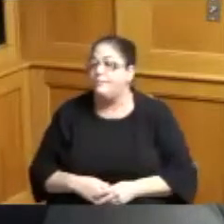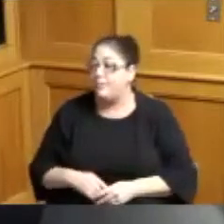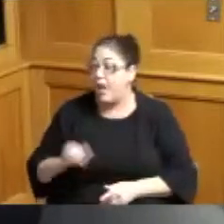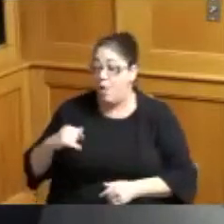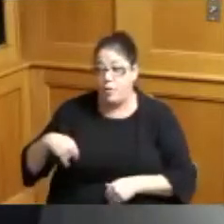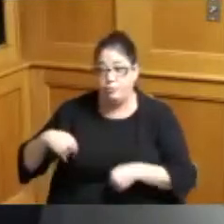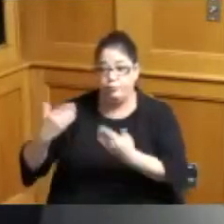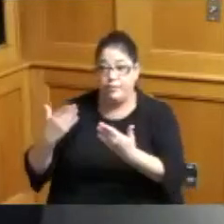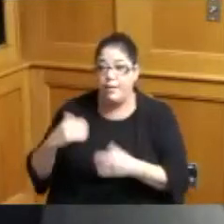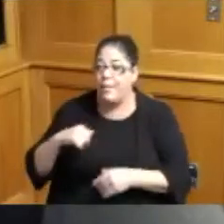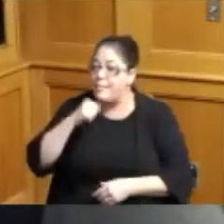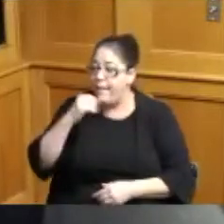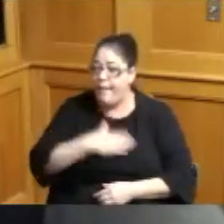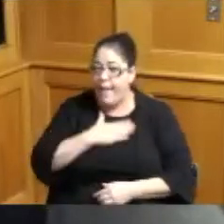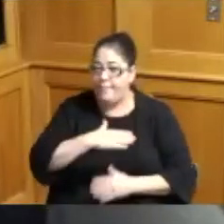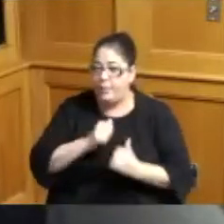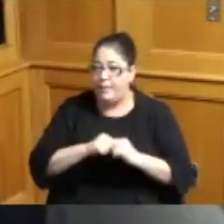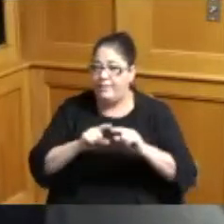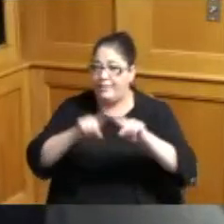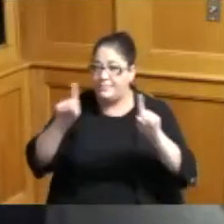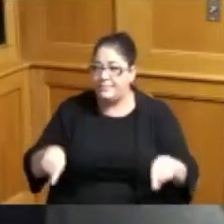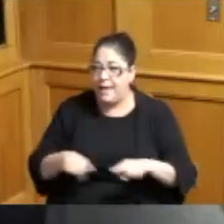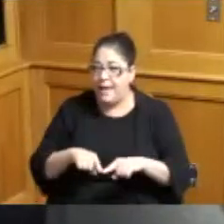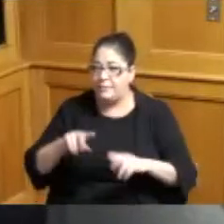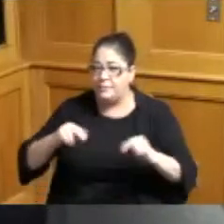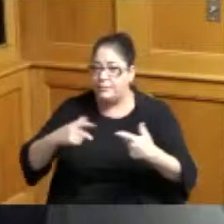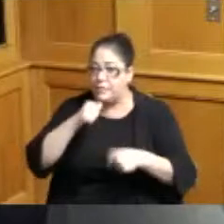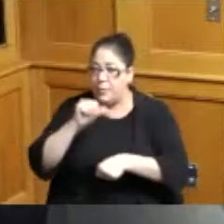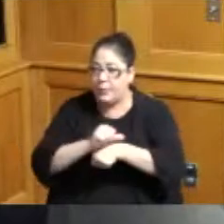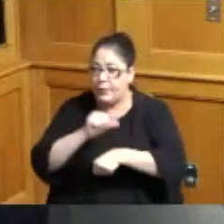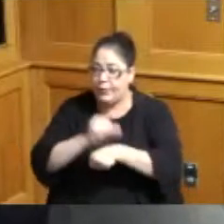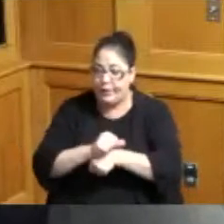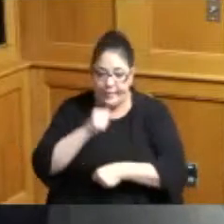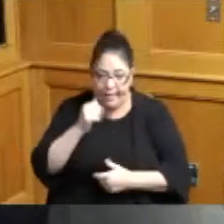still not happy about those signs not working and I just want to make sure if there's maybe